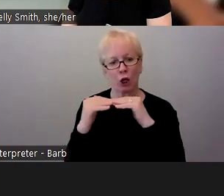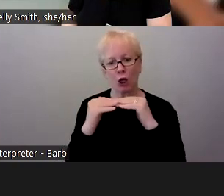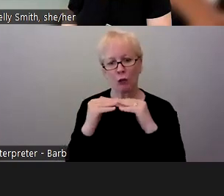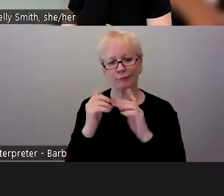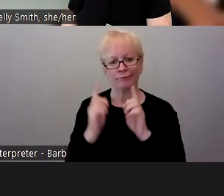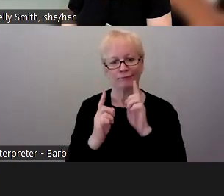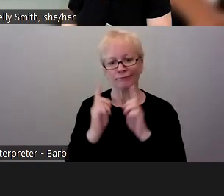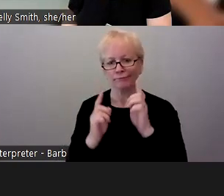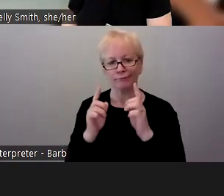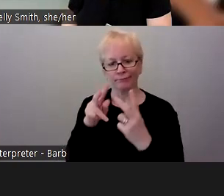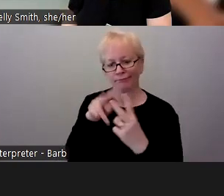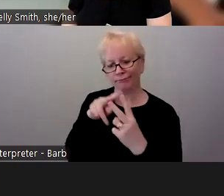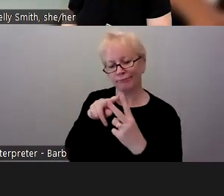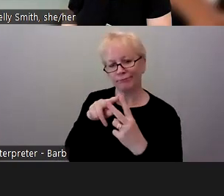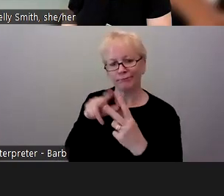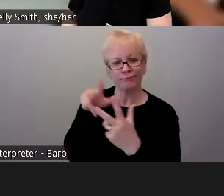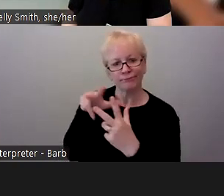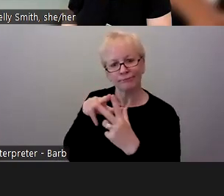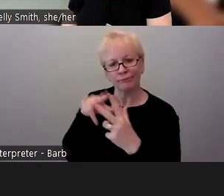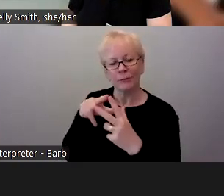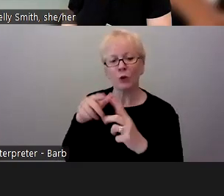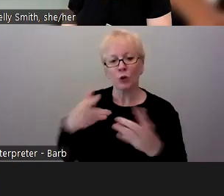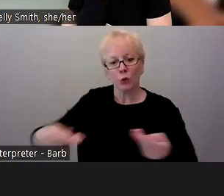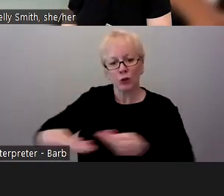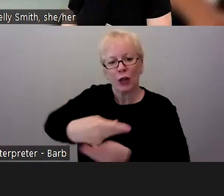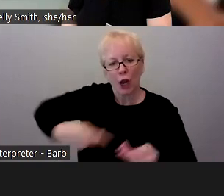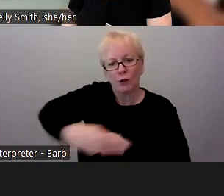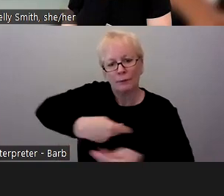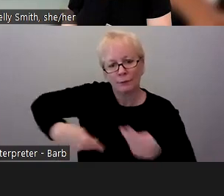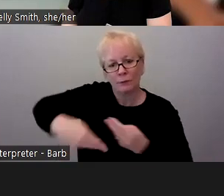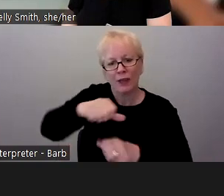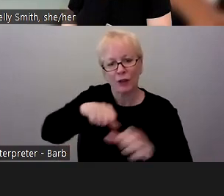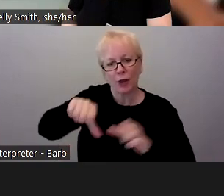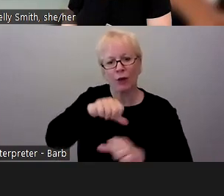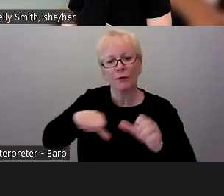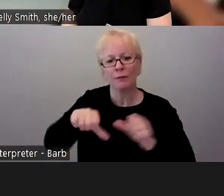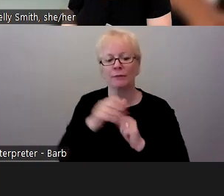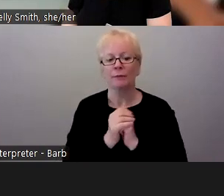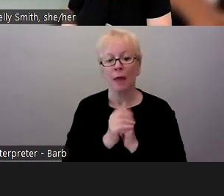to have that reciprocal sharing where the goal is really just that fruitful conversation,